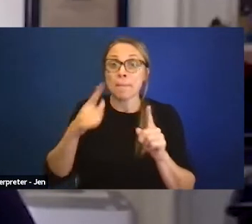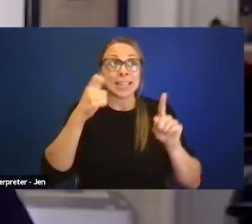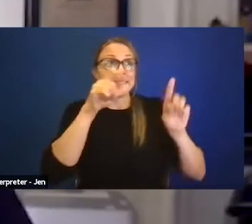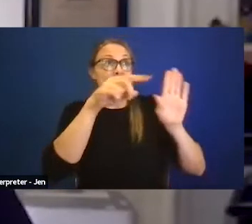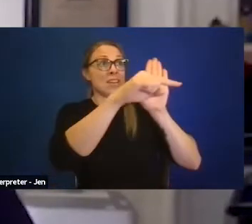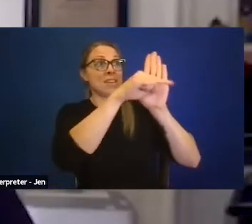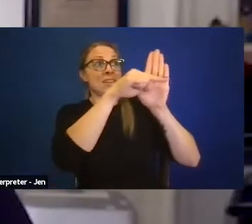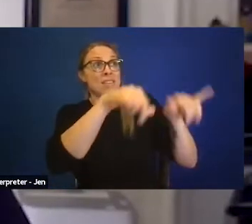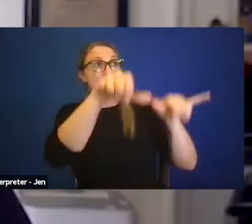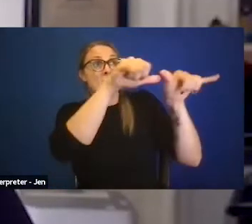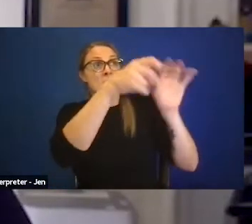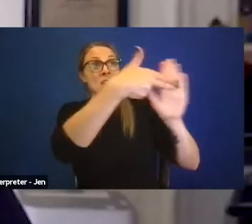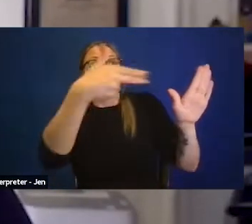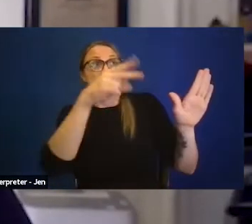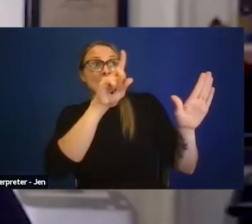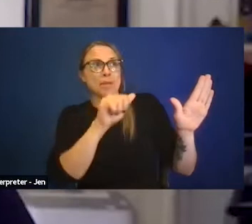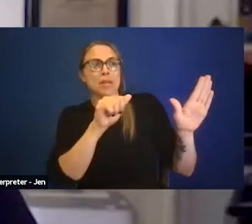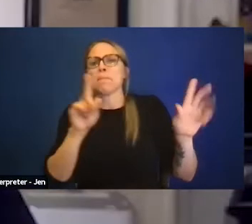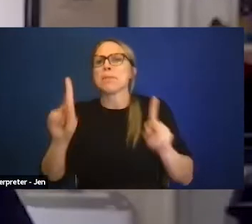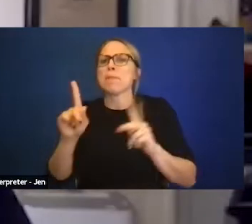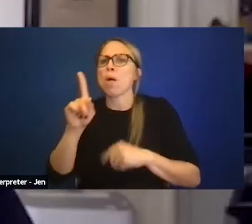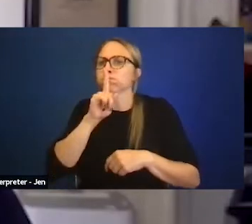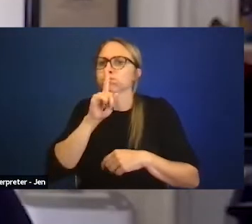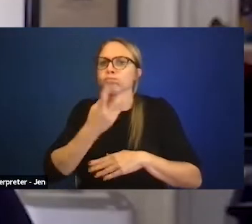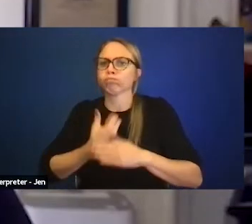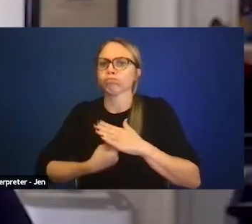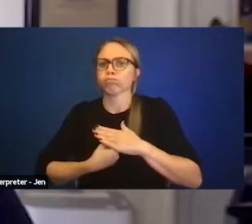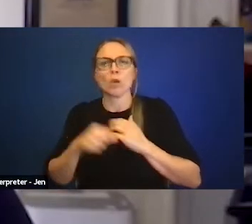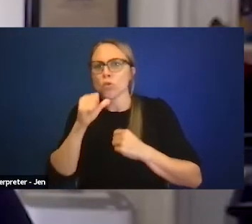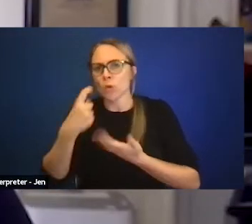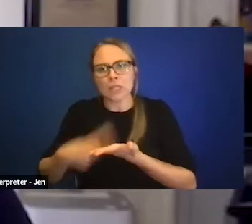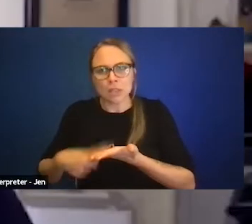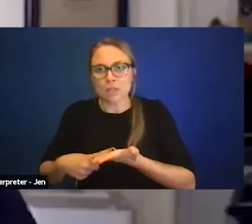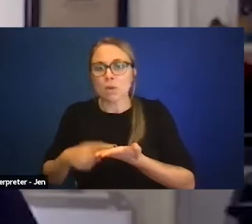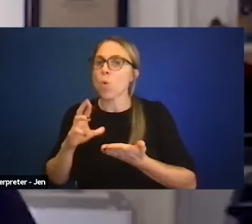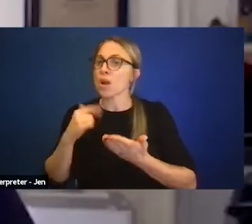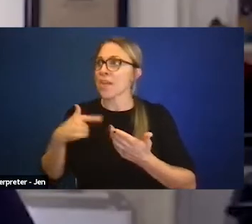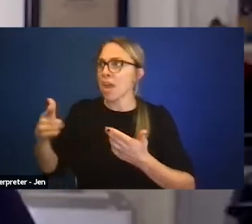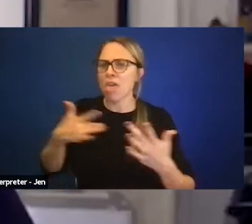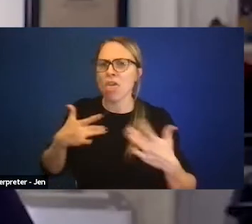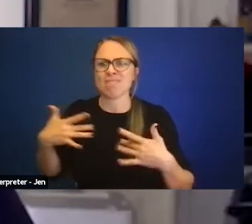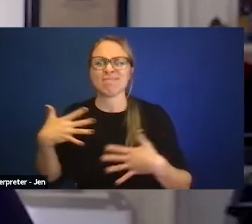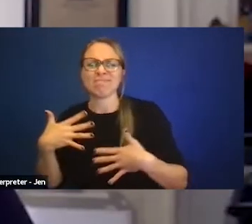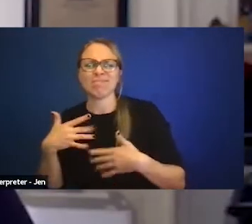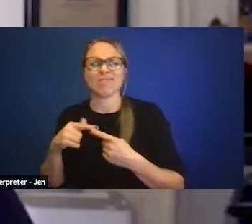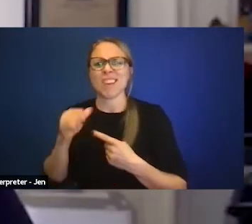people frequently are not discussing it or they're afraid to discuss it because they're not gonna get the accommodations